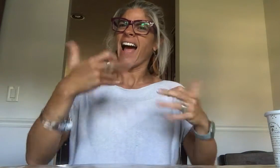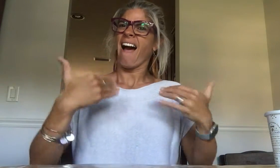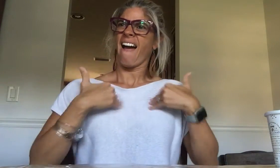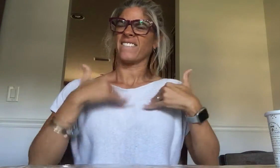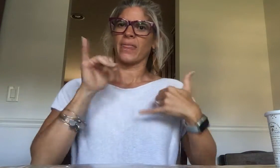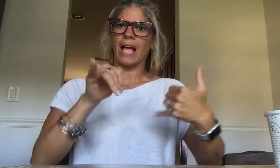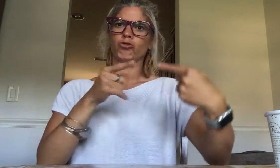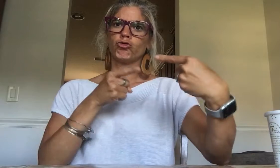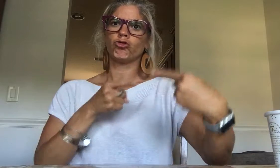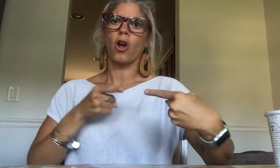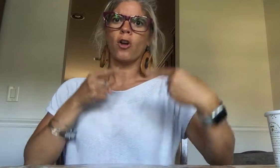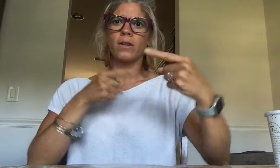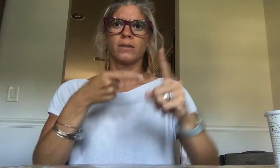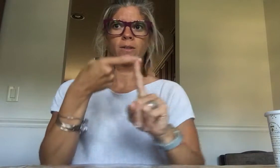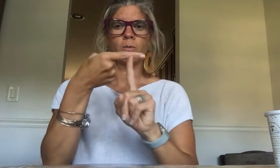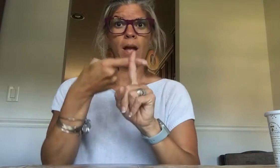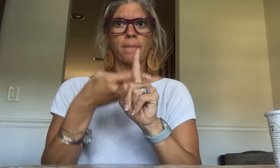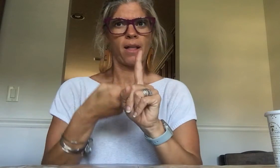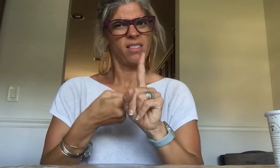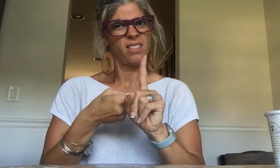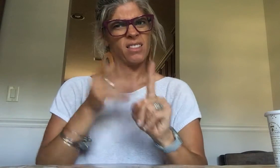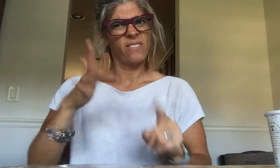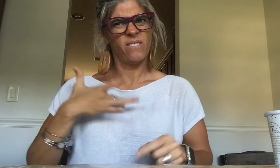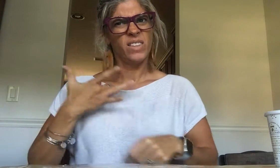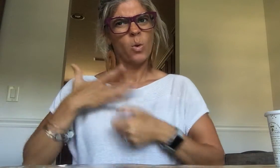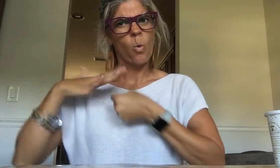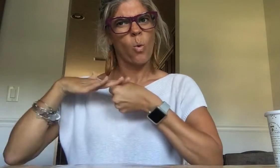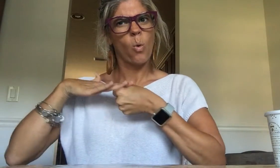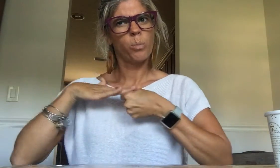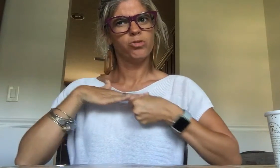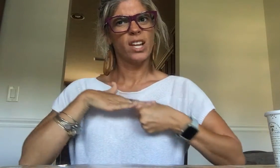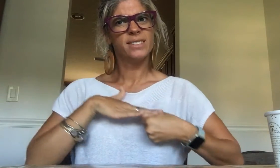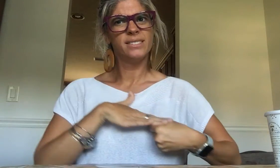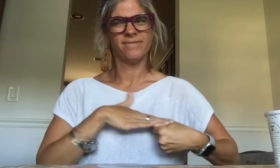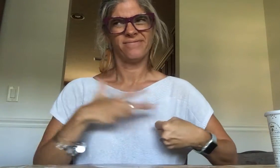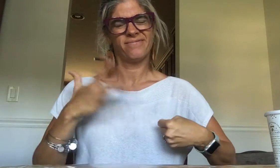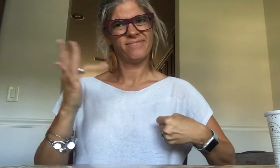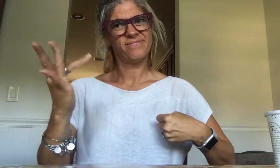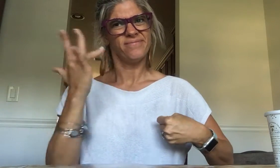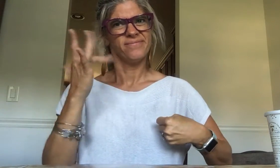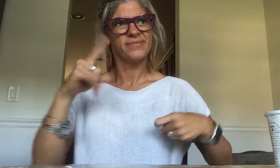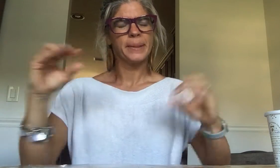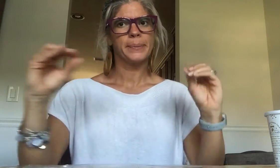That struggle wouldn't relent even after a month. I started feeling oppressed.